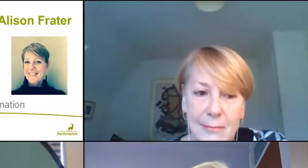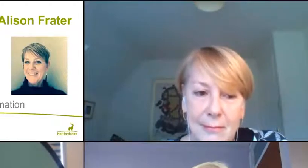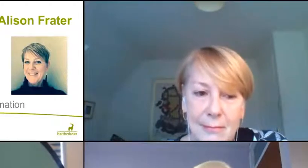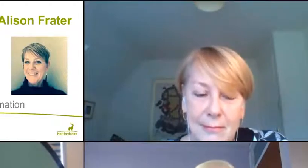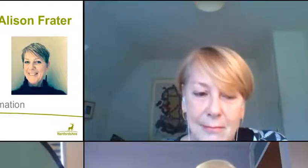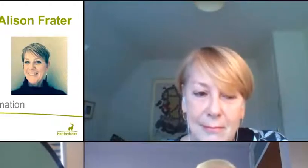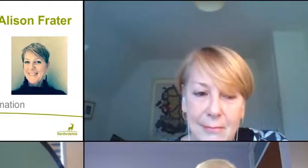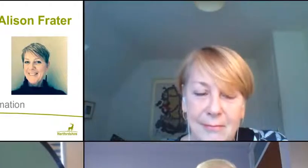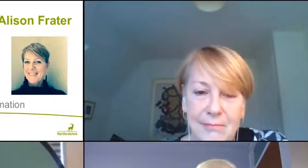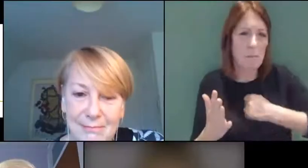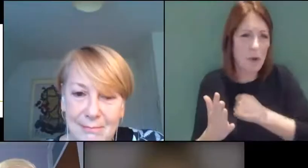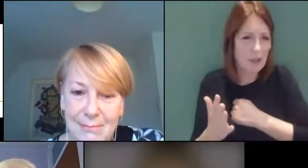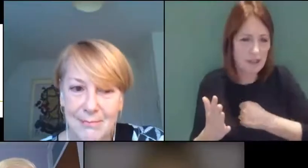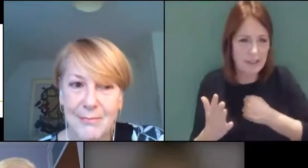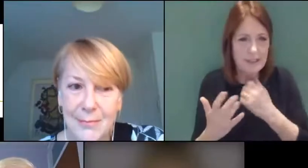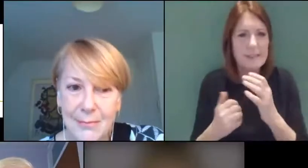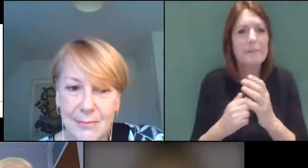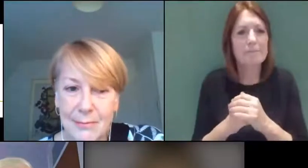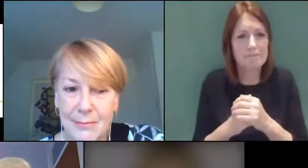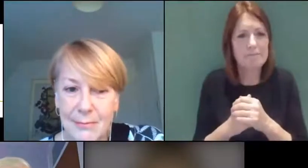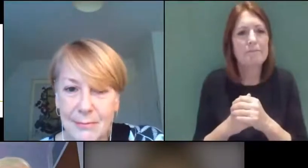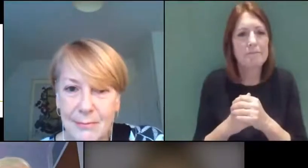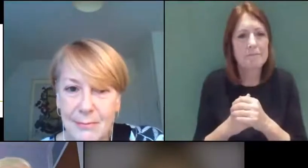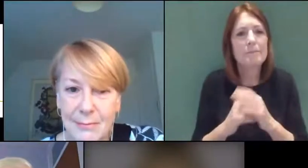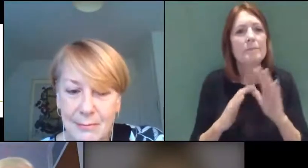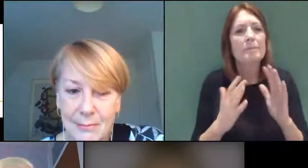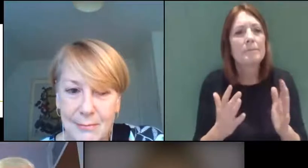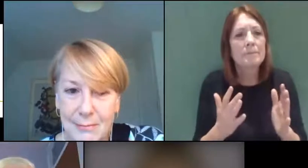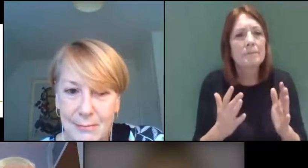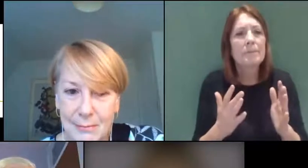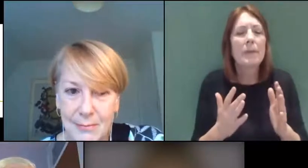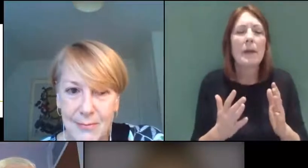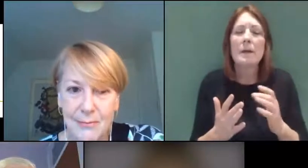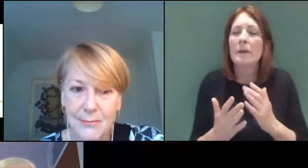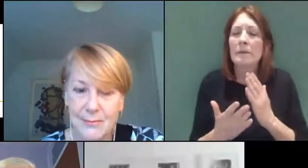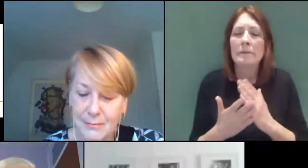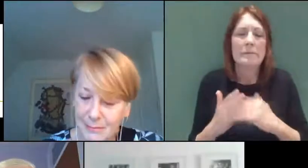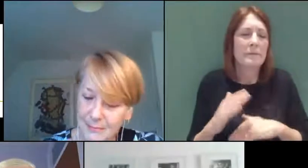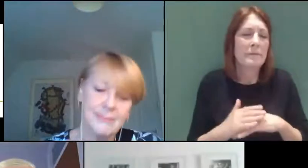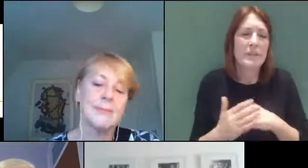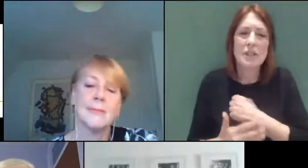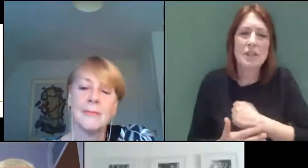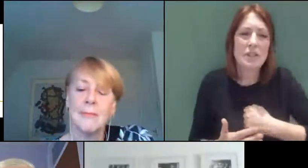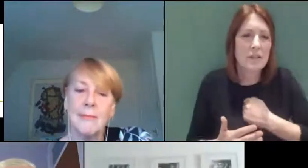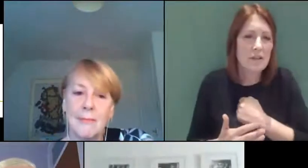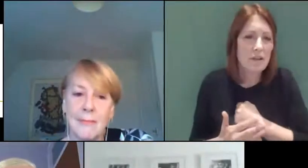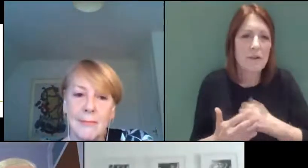interpreter back onto the screen. So I do sincerely apologise for that, but thank you.